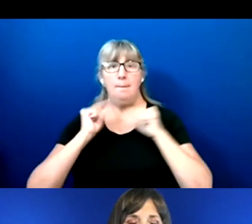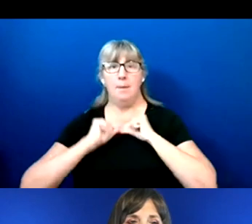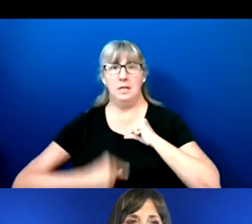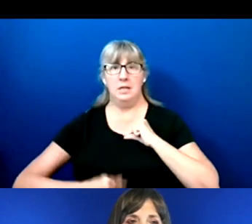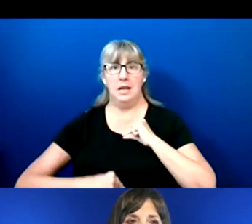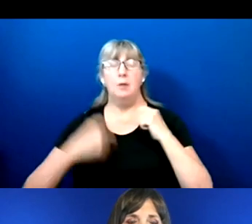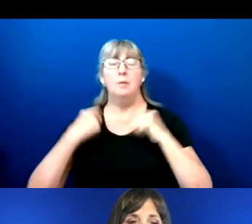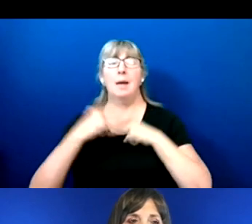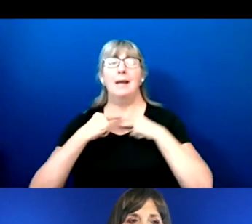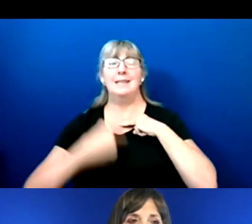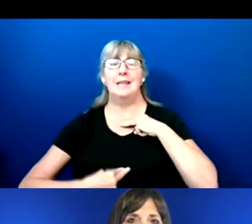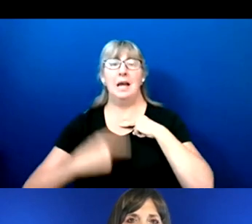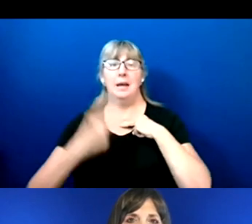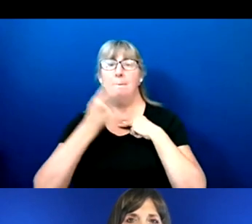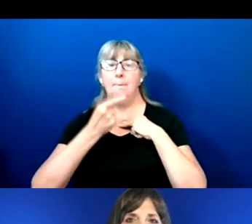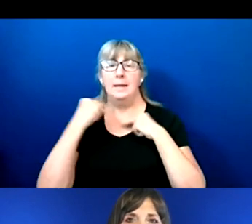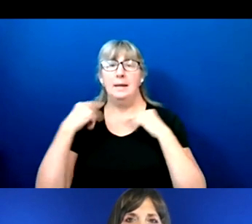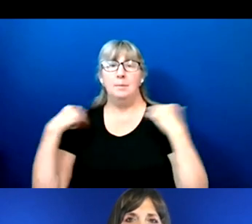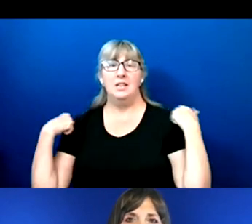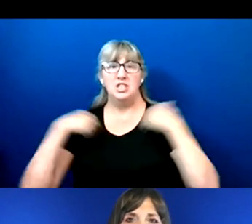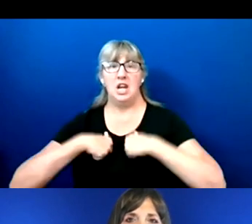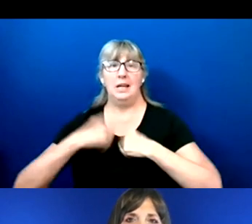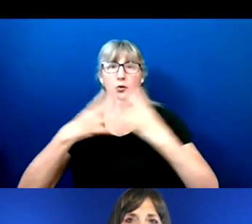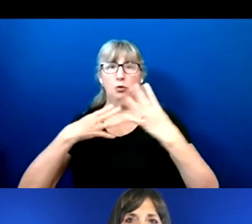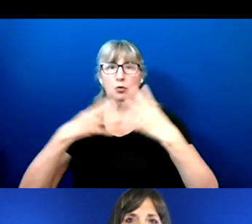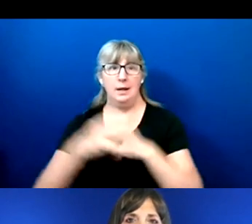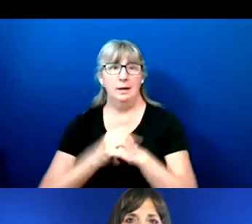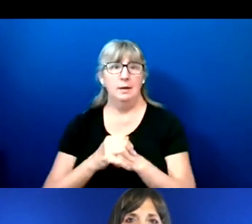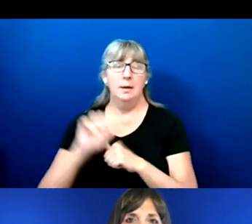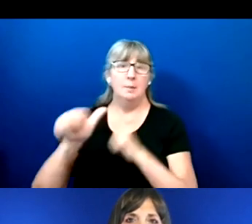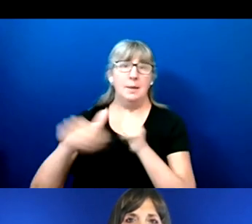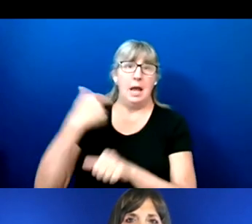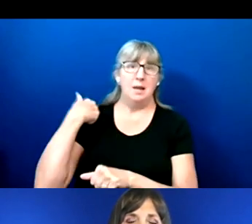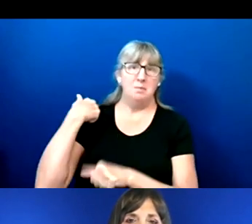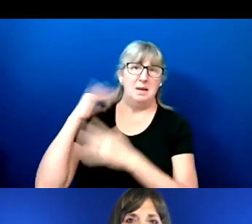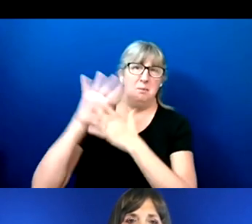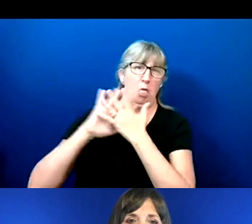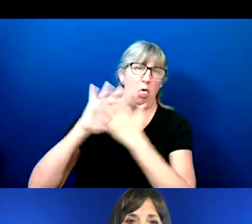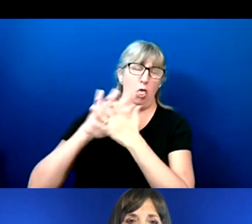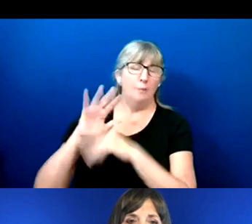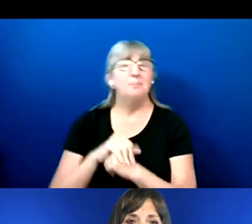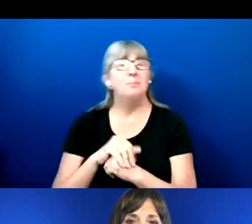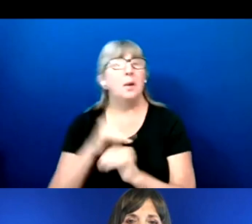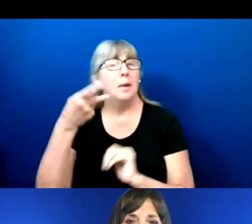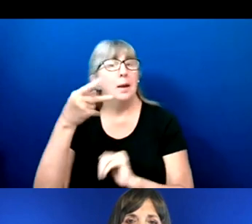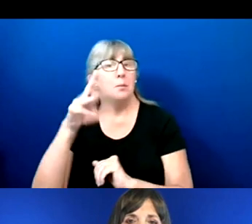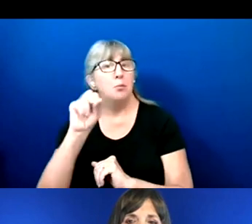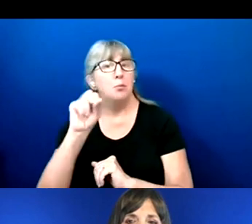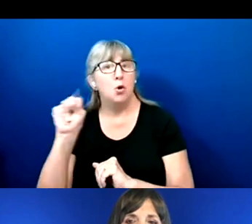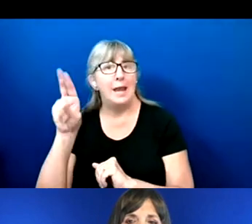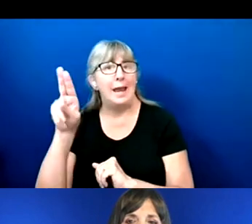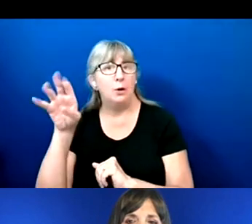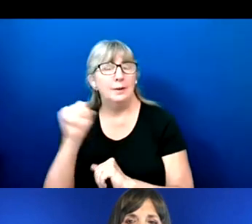And my background is blurred. My pronouns are he/him.